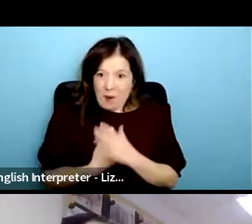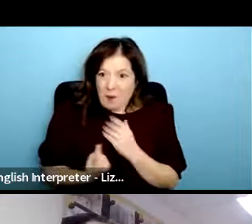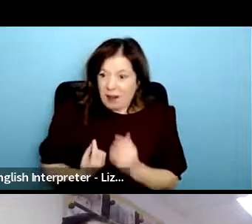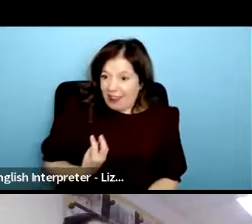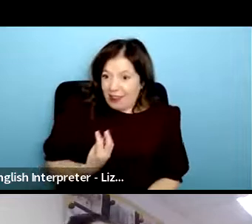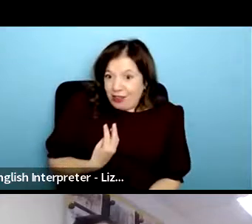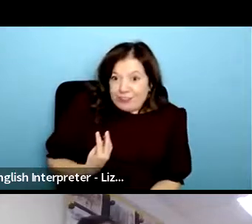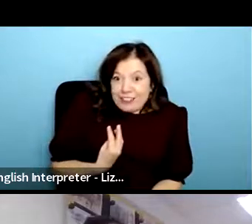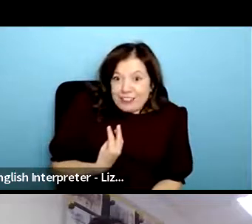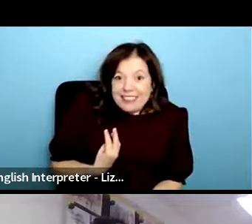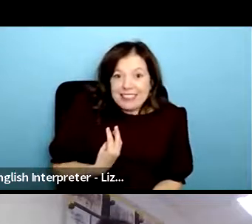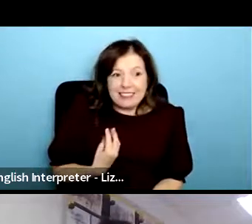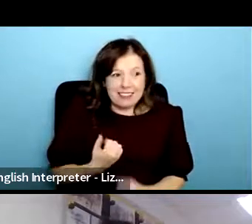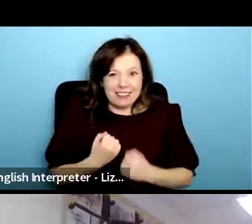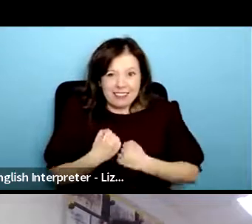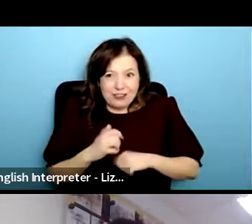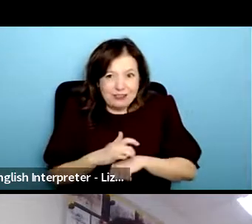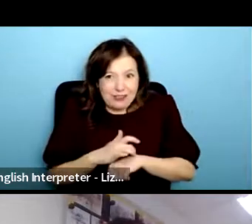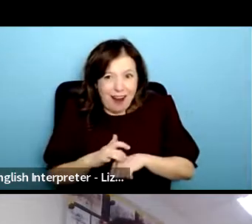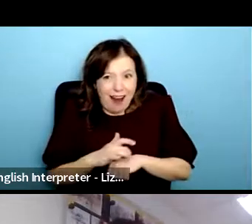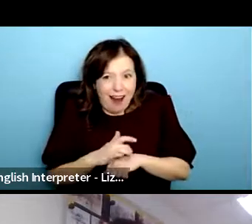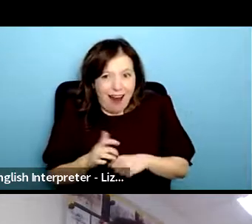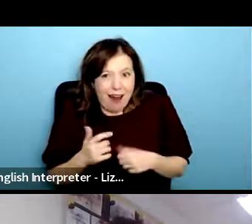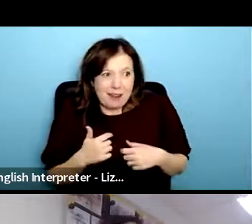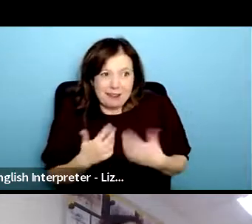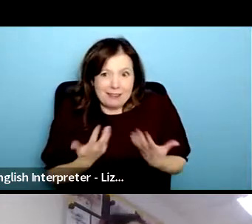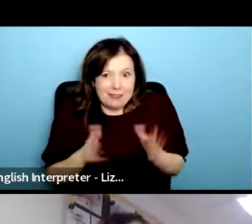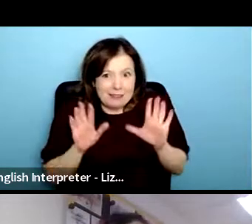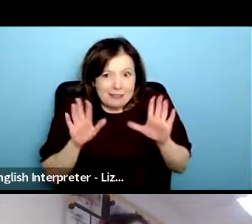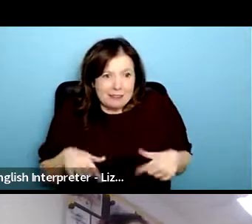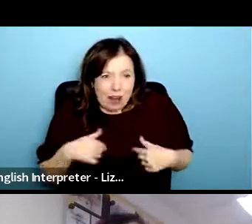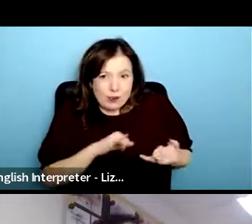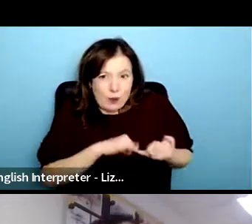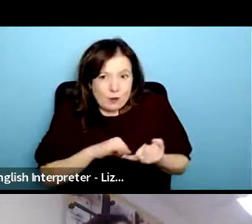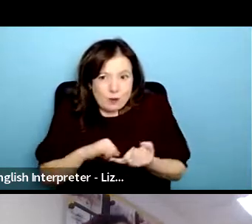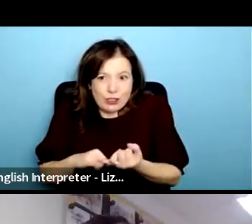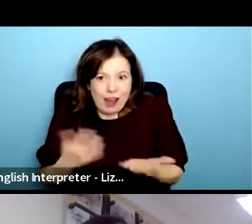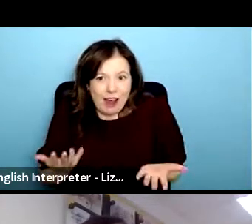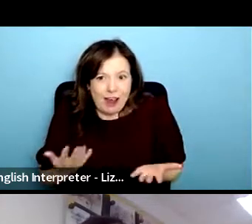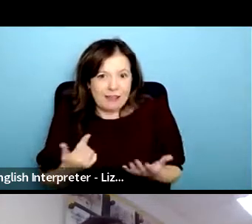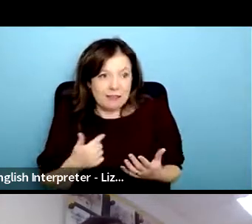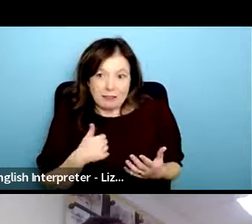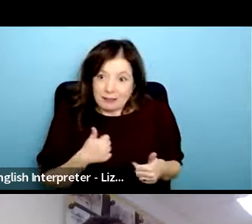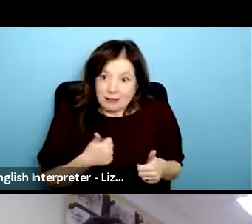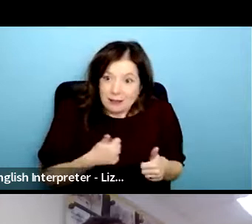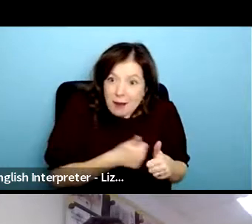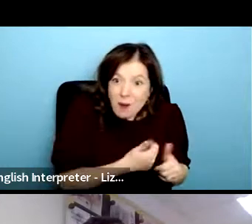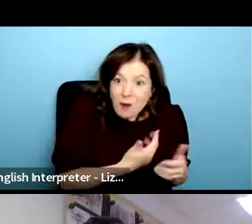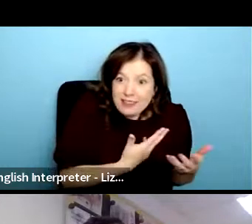we do drama um we want to support people we're supporting each other but actually there are